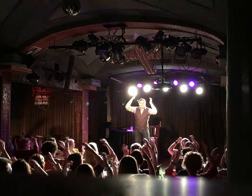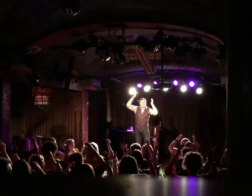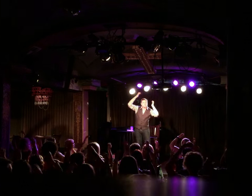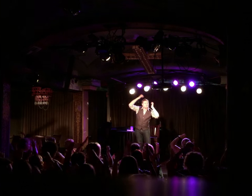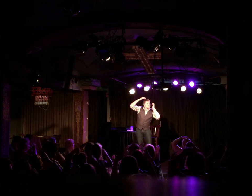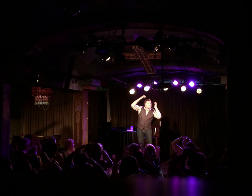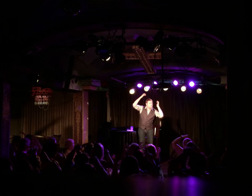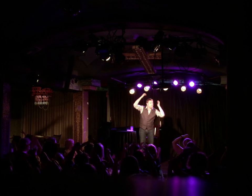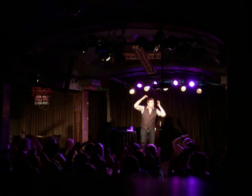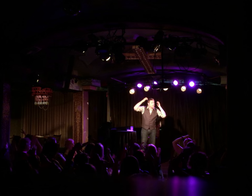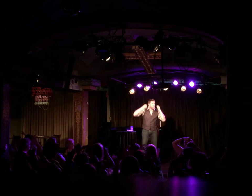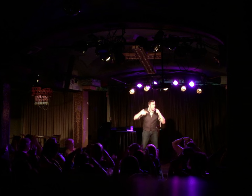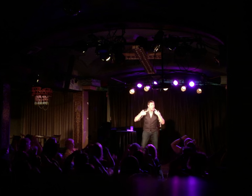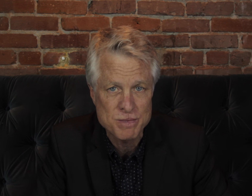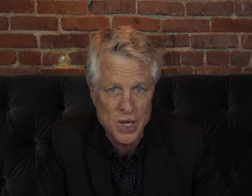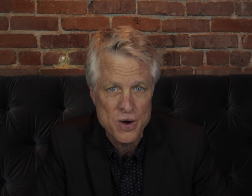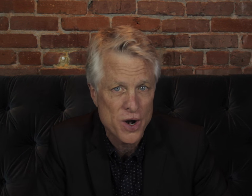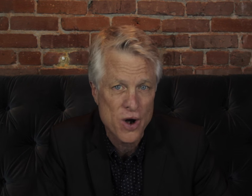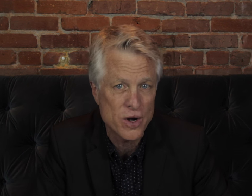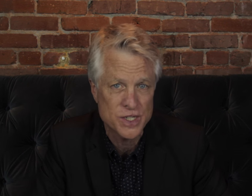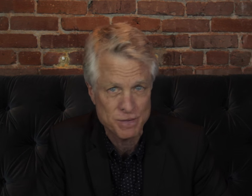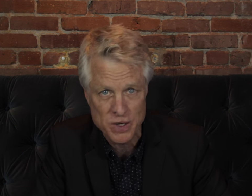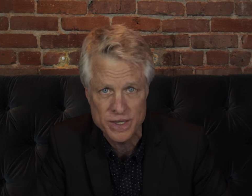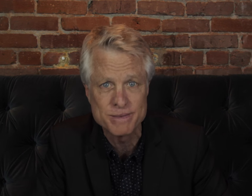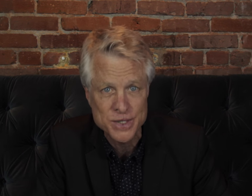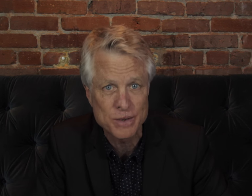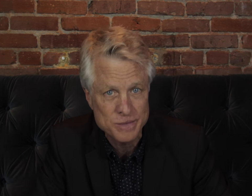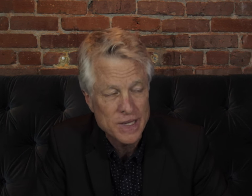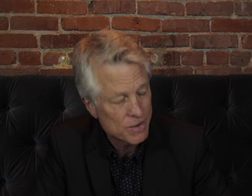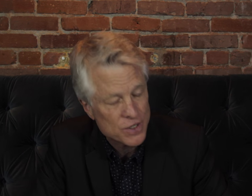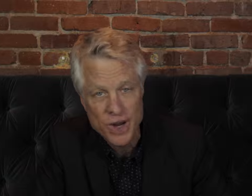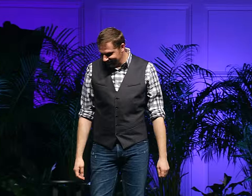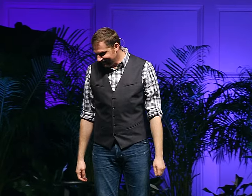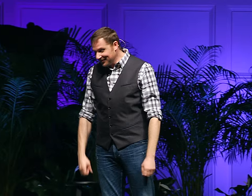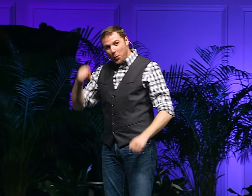and had our minds blown and our hearts exploded. So...it was a great night!